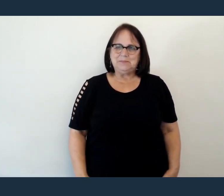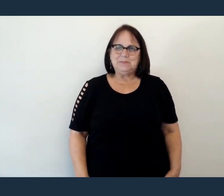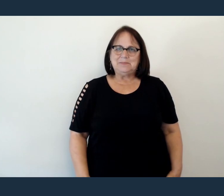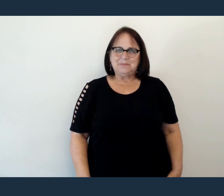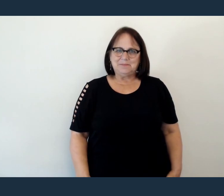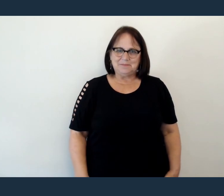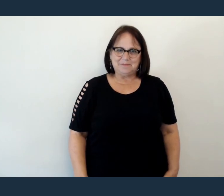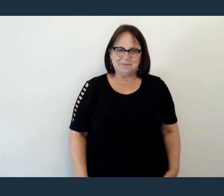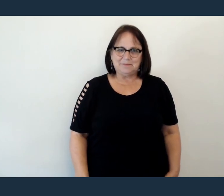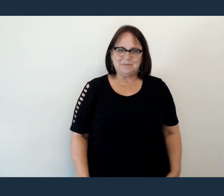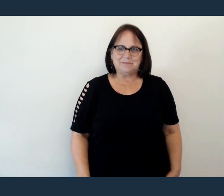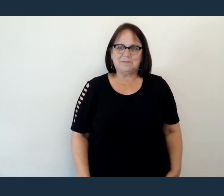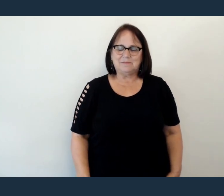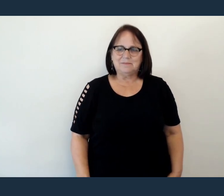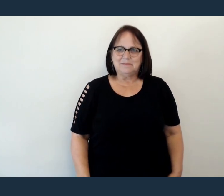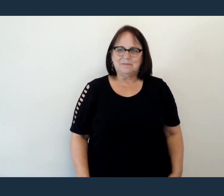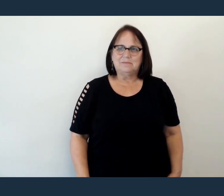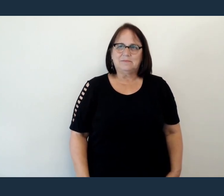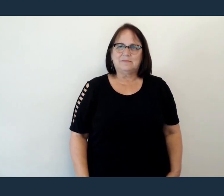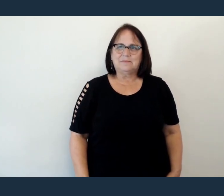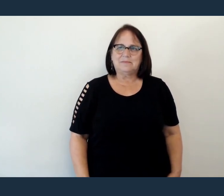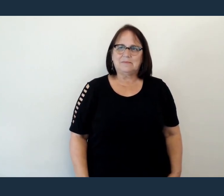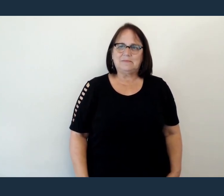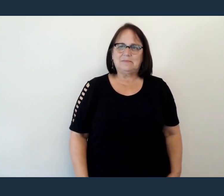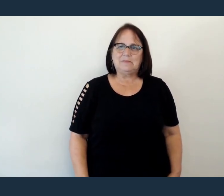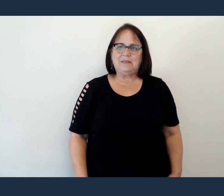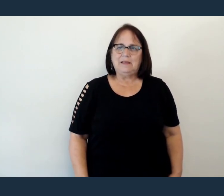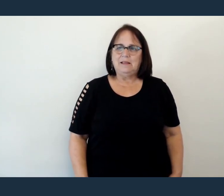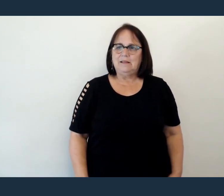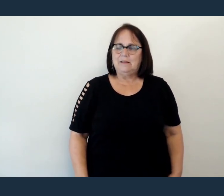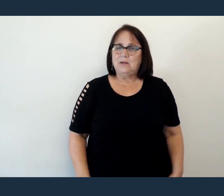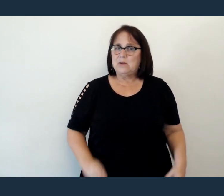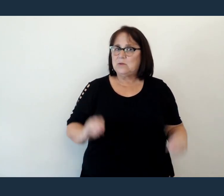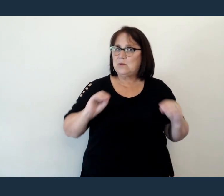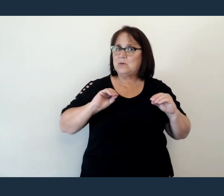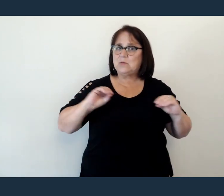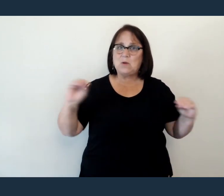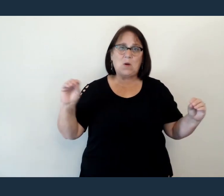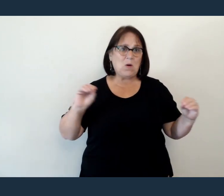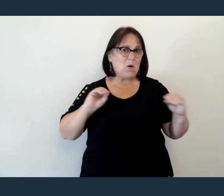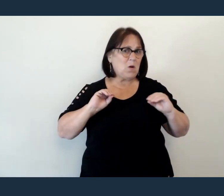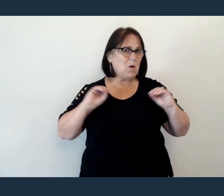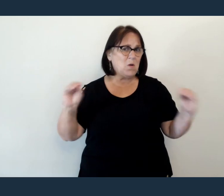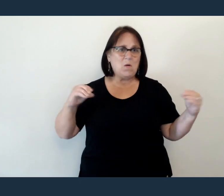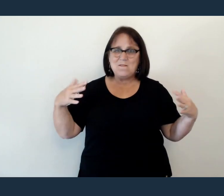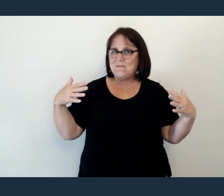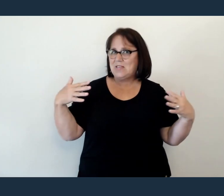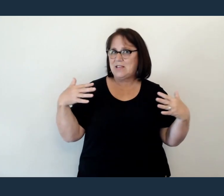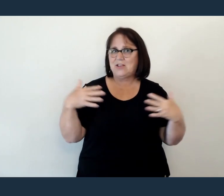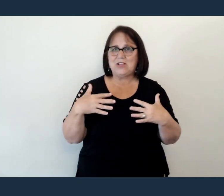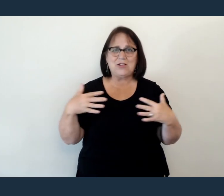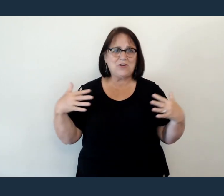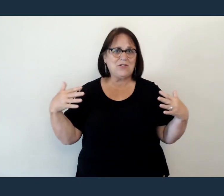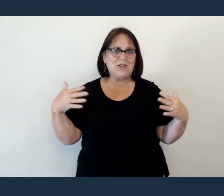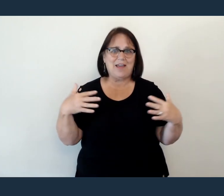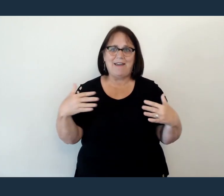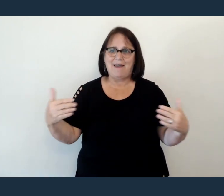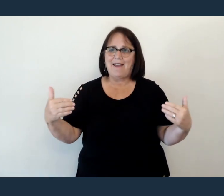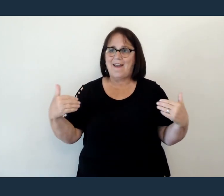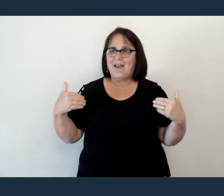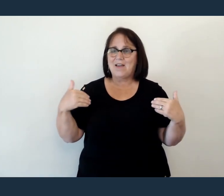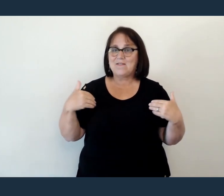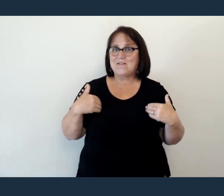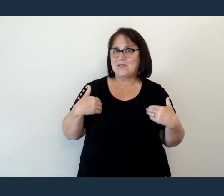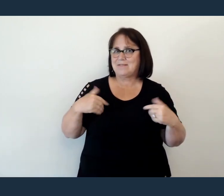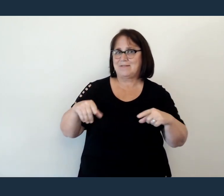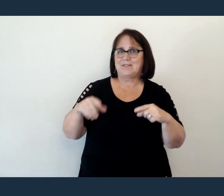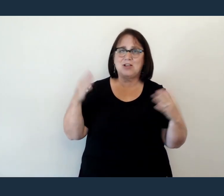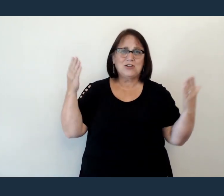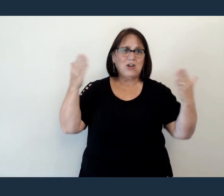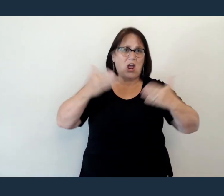No fear can hold me down Nor darkness steal my joy